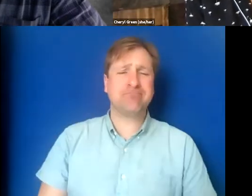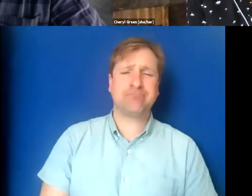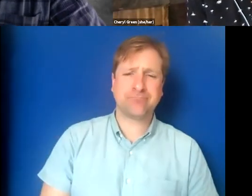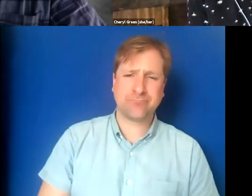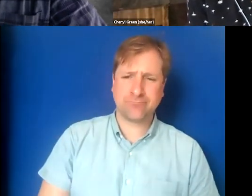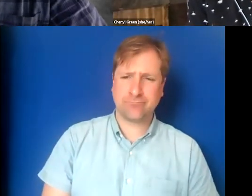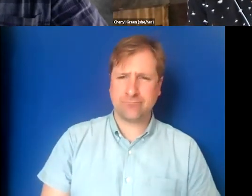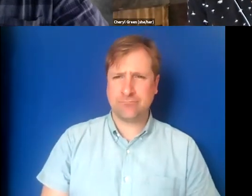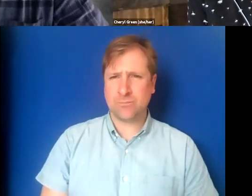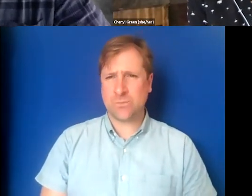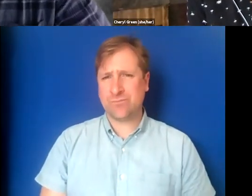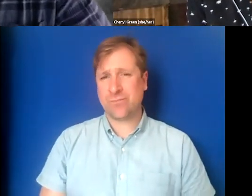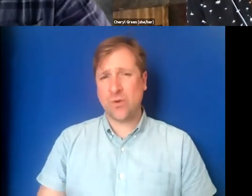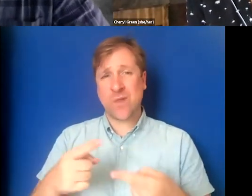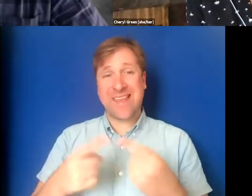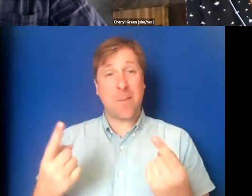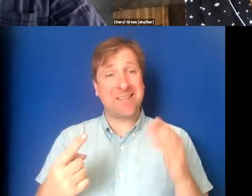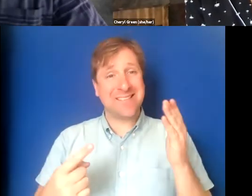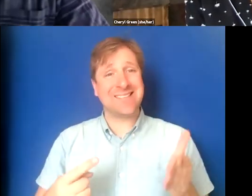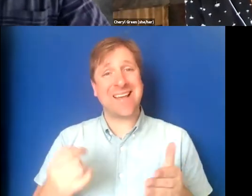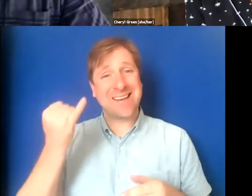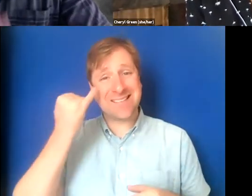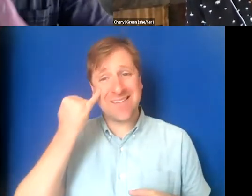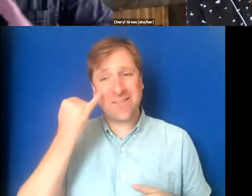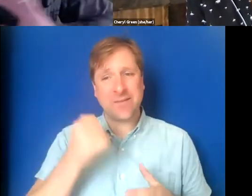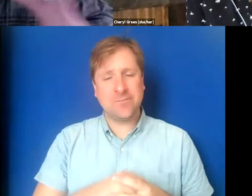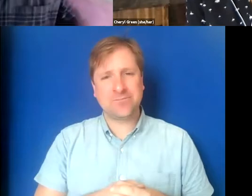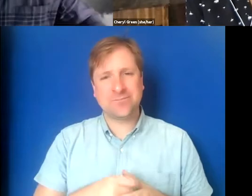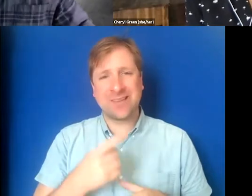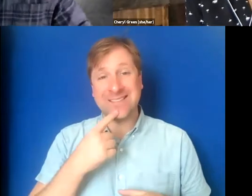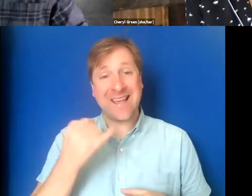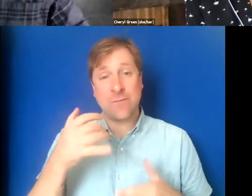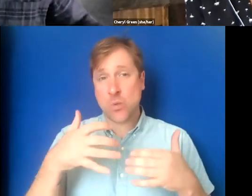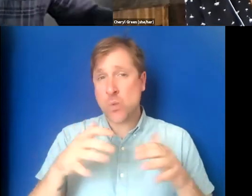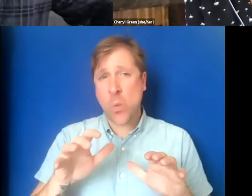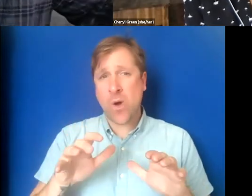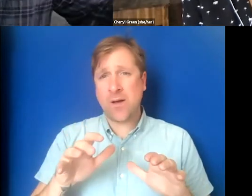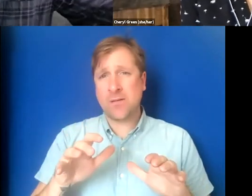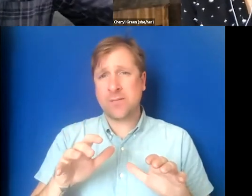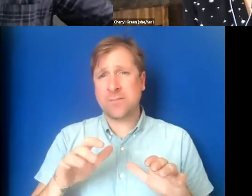So the opposite side of the coin is if, let's say you don't want to